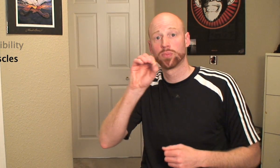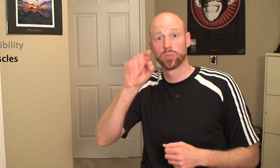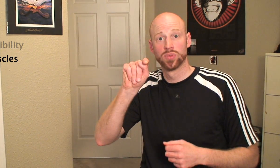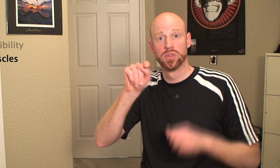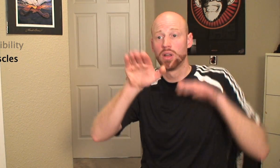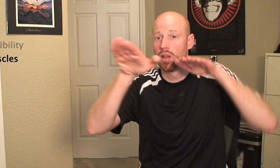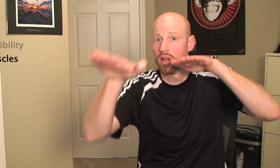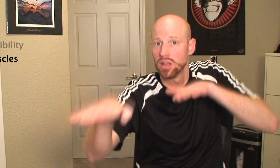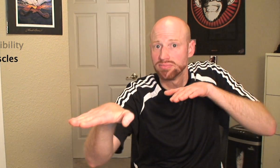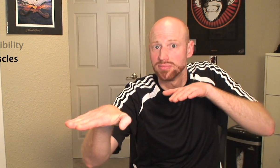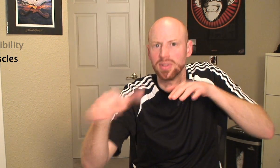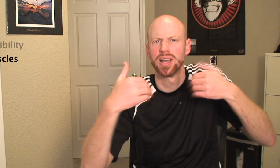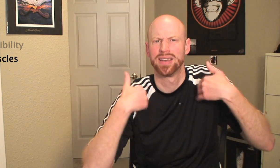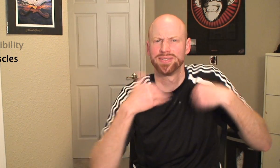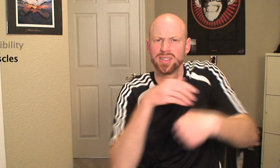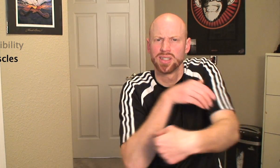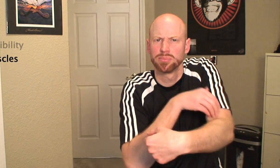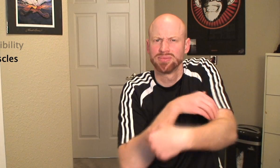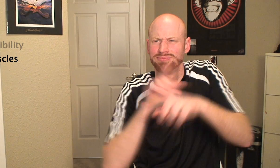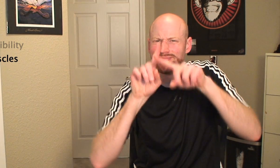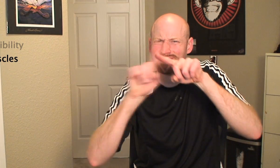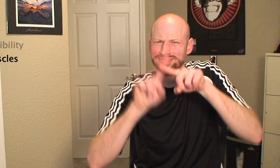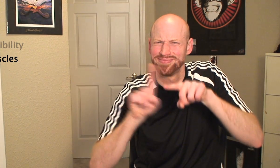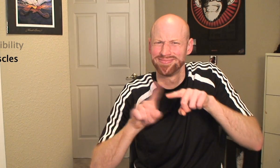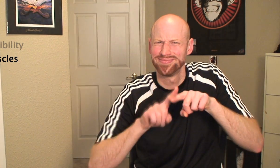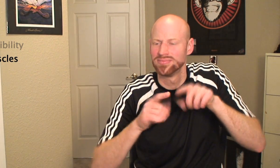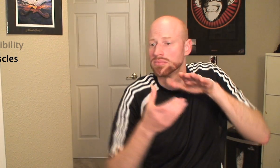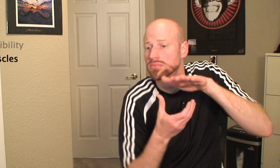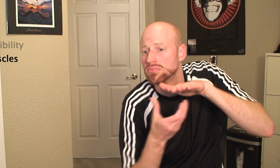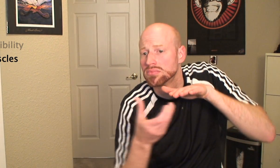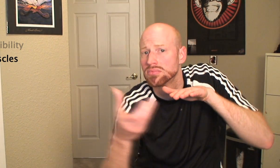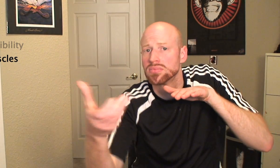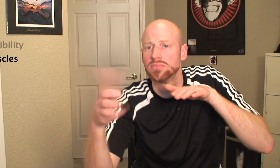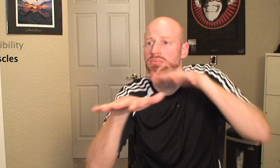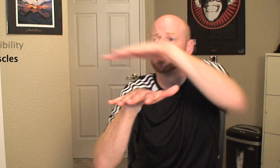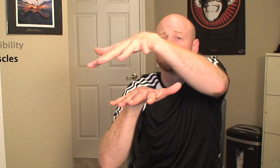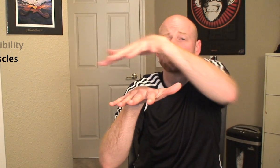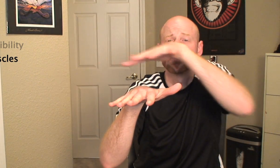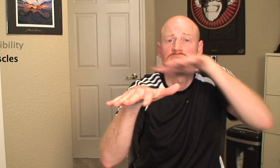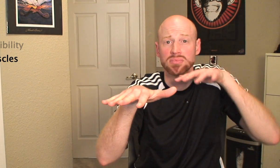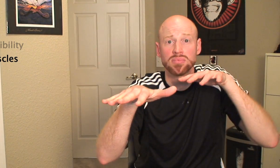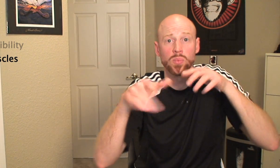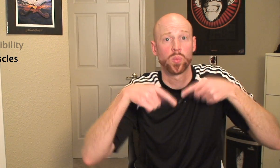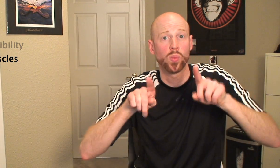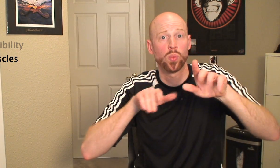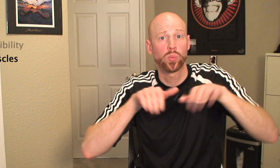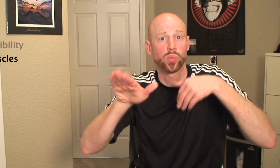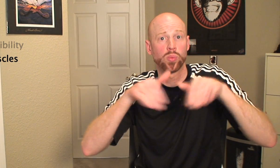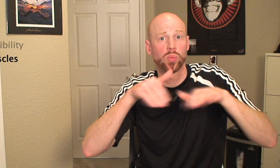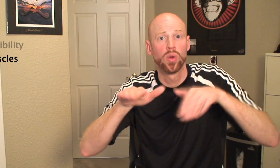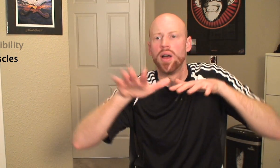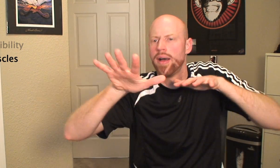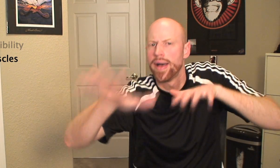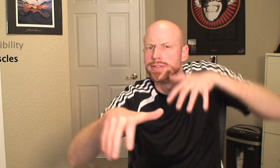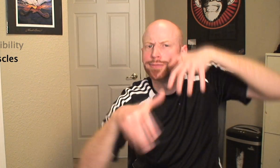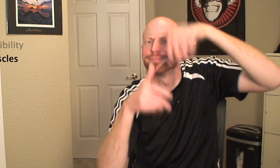The foot is equipped with an assortment of muscles from above and beneath, enabling it to grip the ground